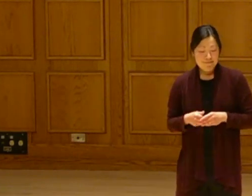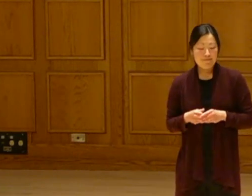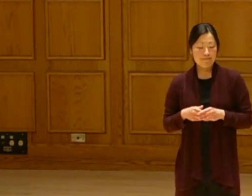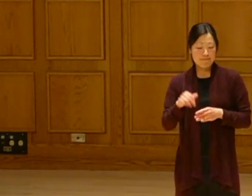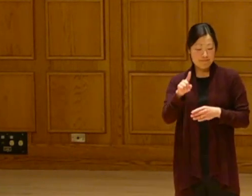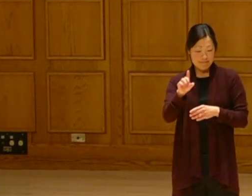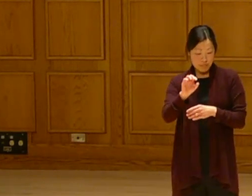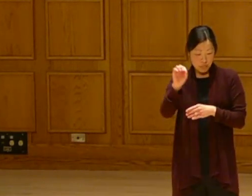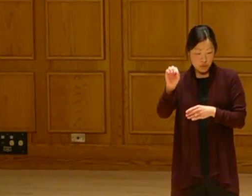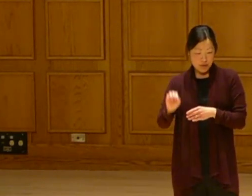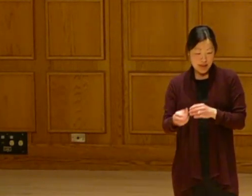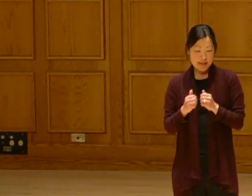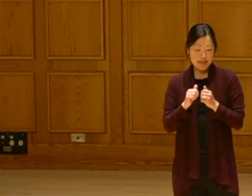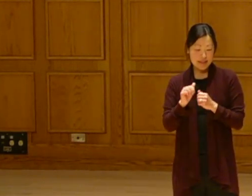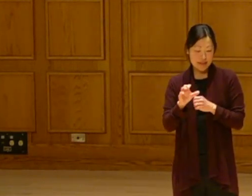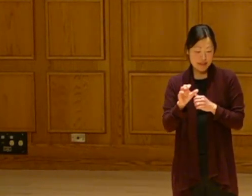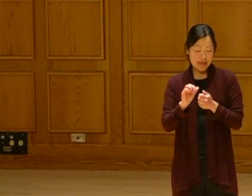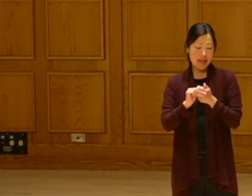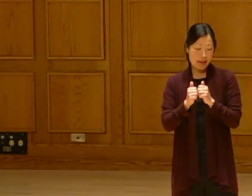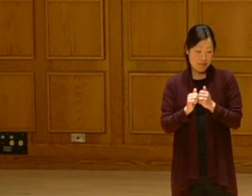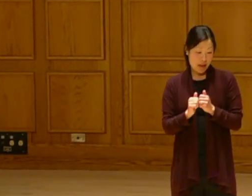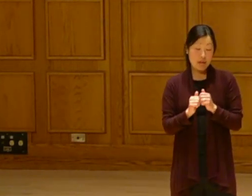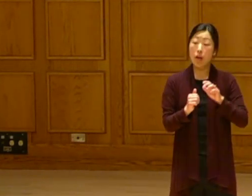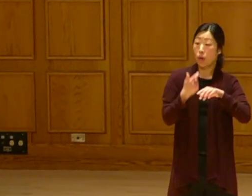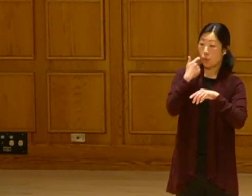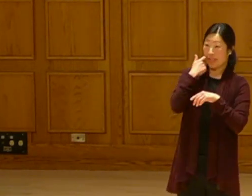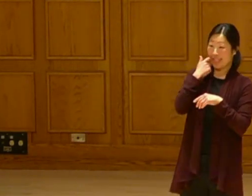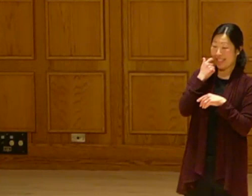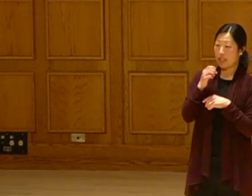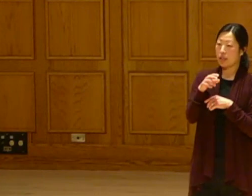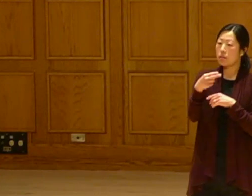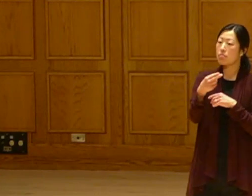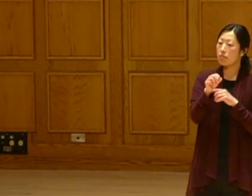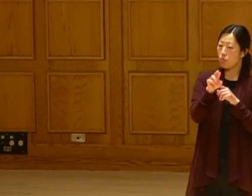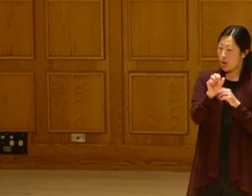for the 100% campaign. It did pass the house the last week.